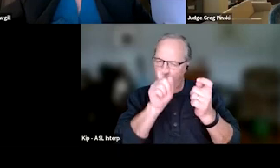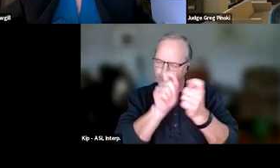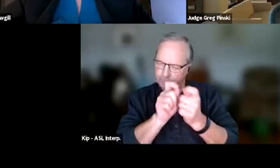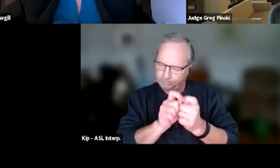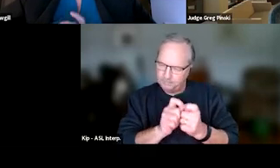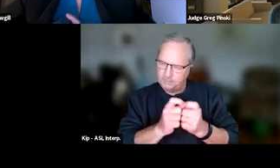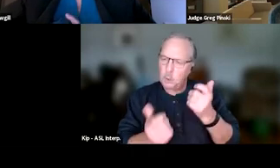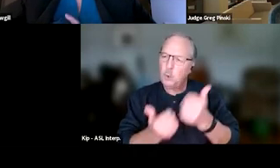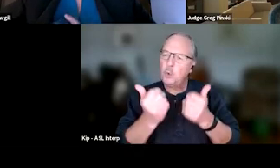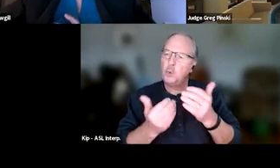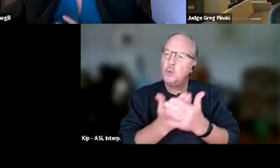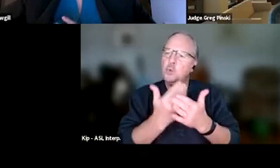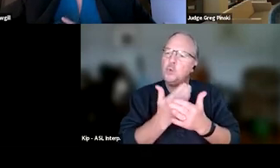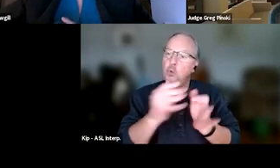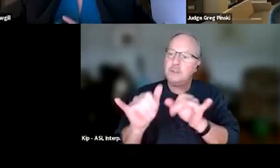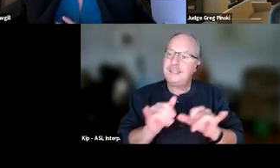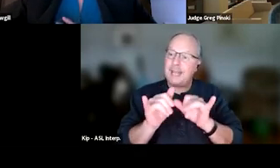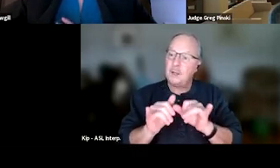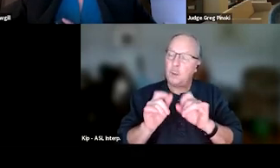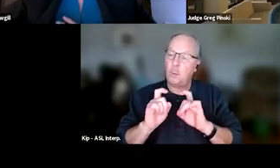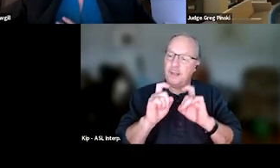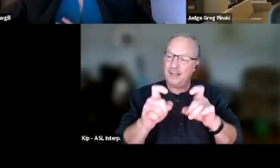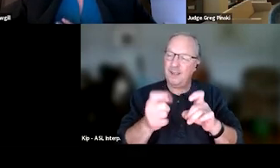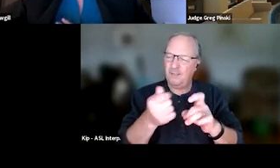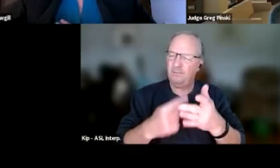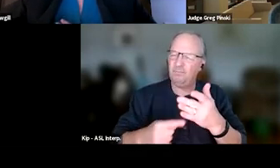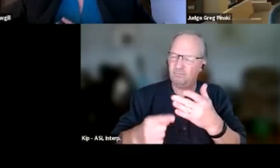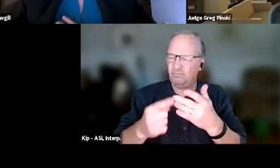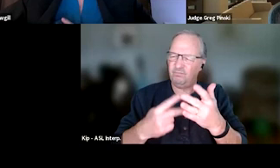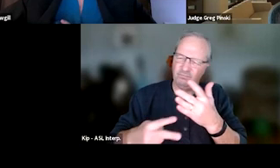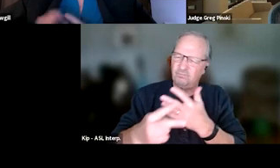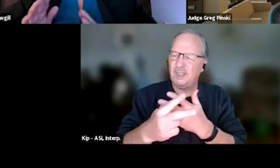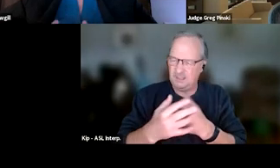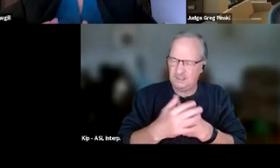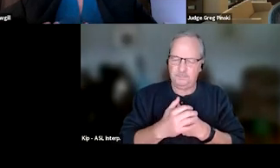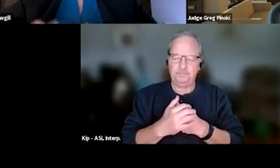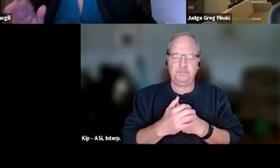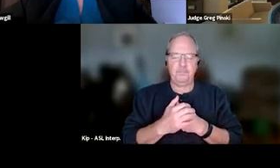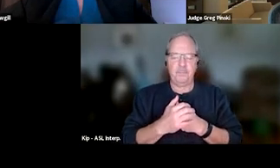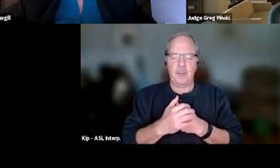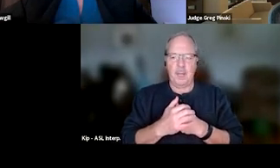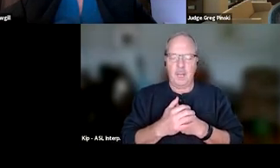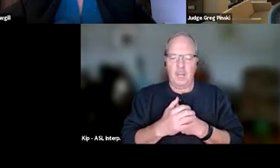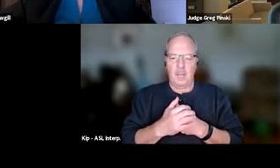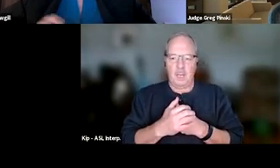that's coming out in a couple of weeks, but a lot of courts put criteria for progression from one face to the other